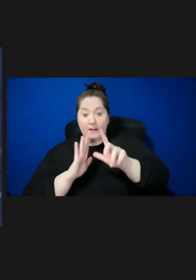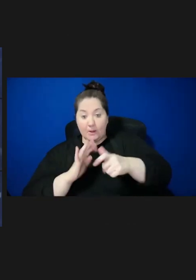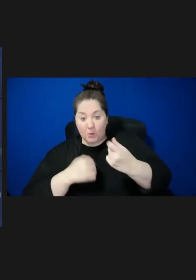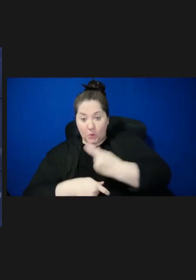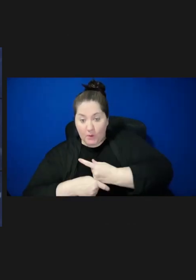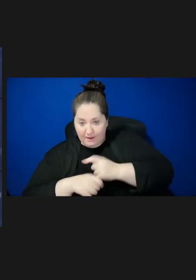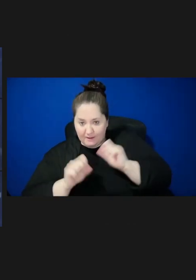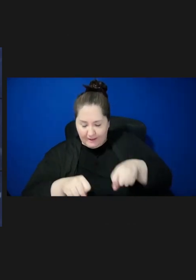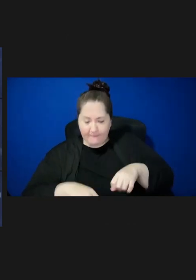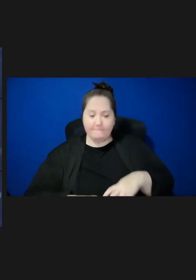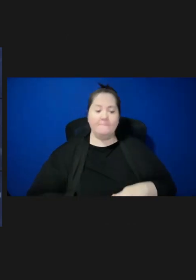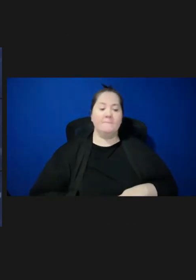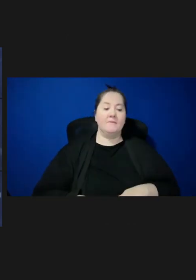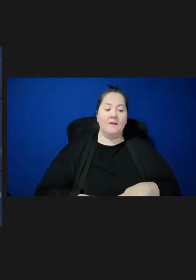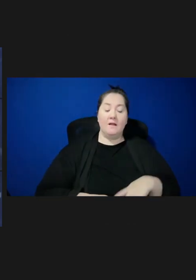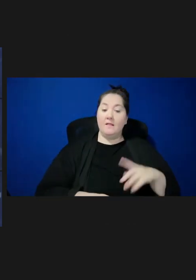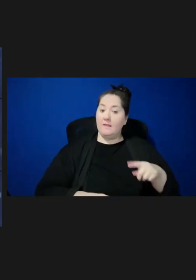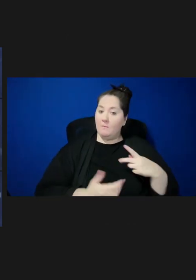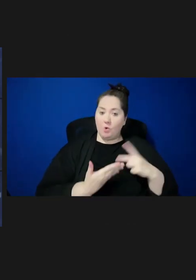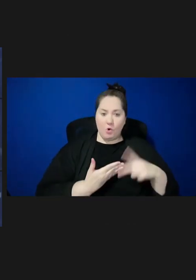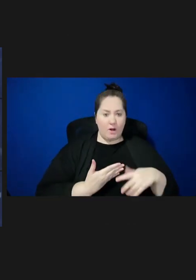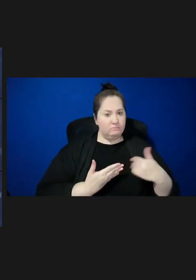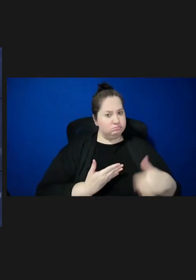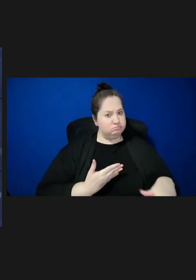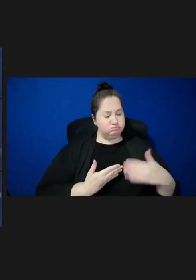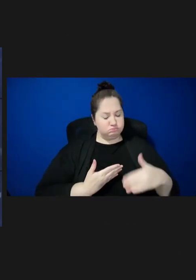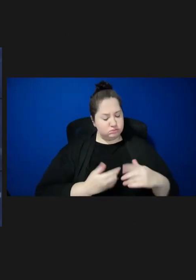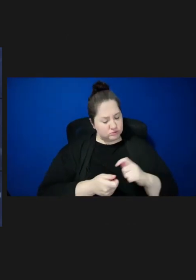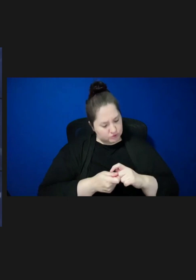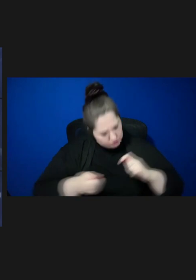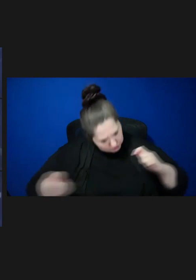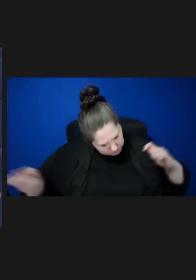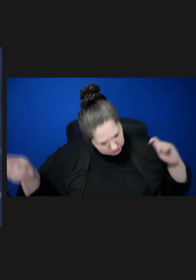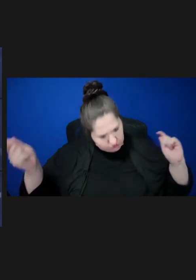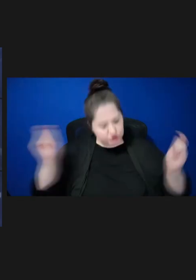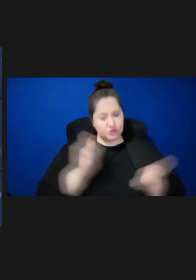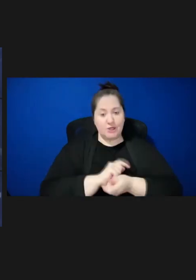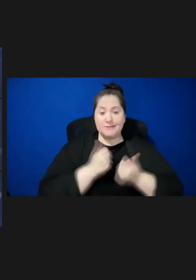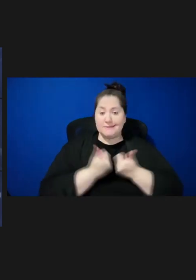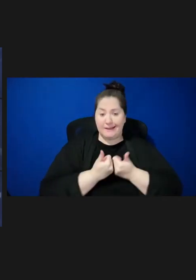program has been a game changer in childhood vaccination and deserves recognition and praise